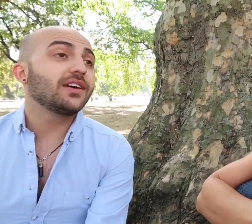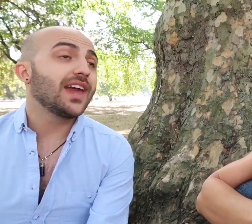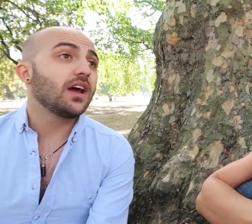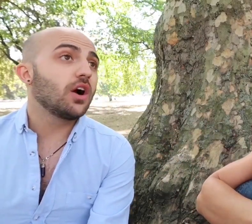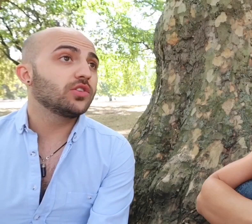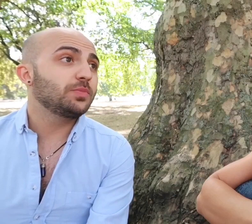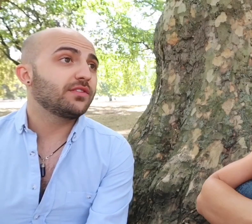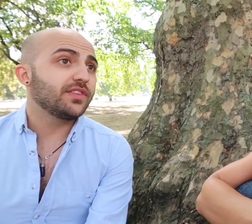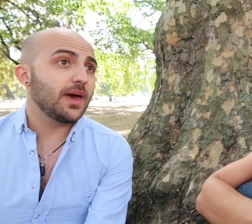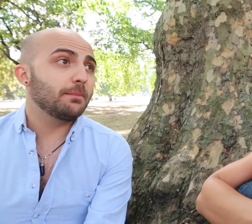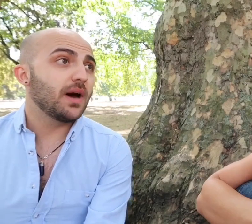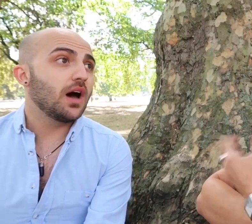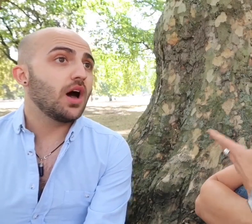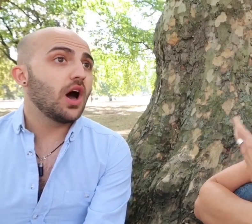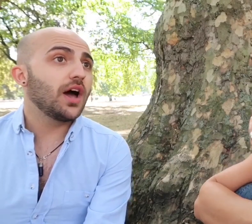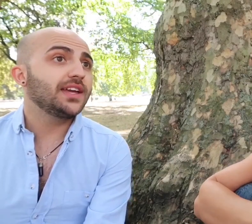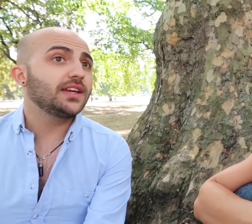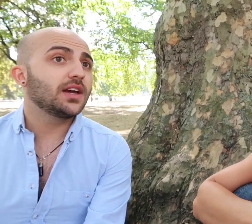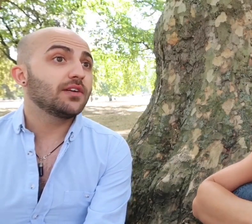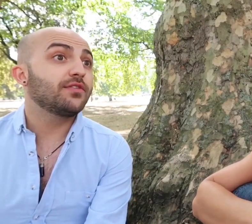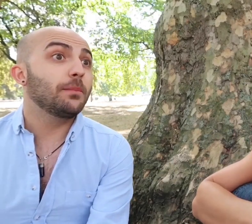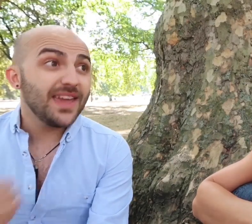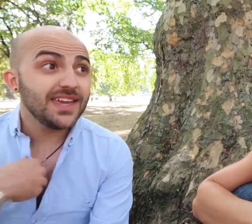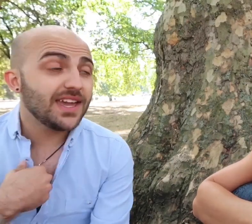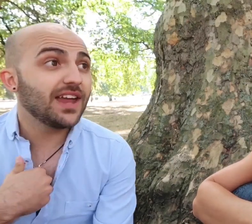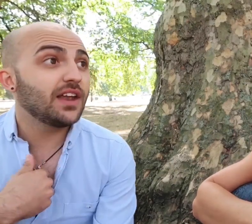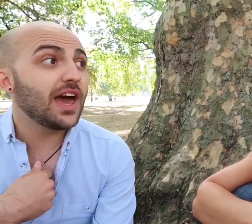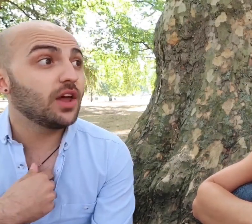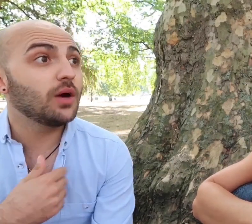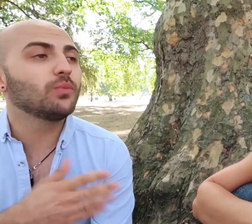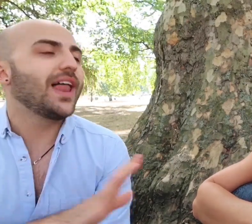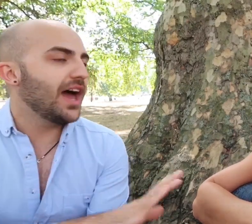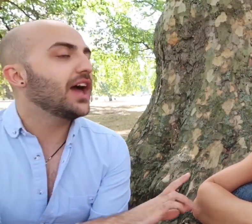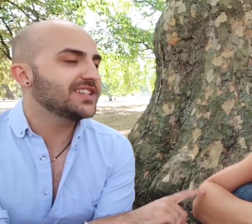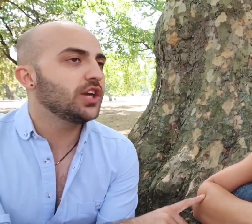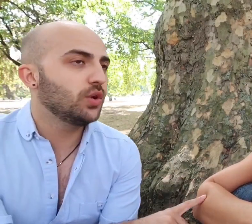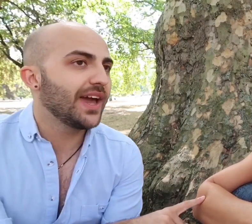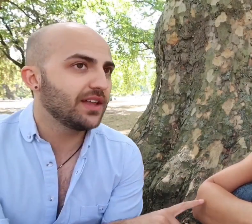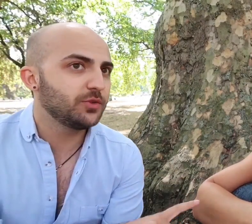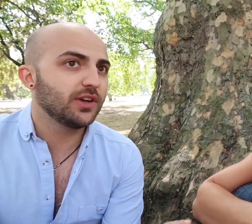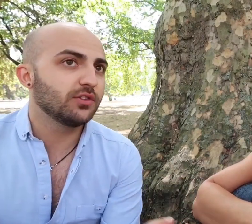again I can't speak for them but for me and well I tell you who i can speak